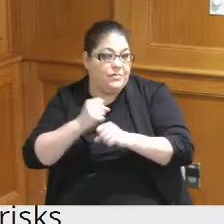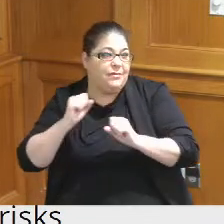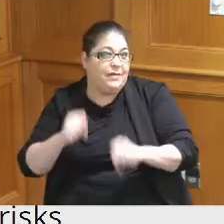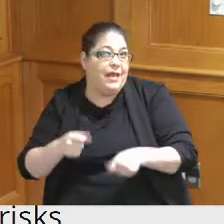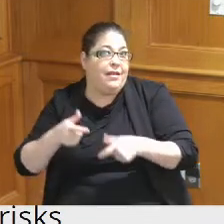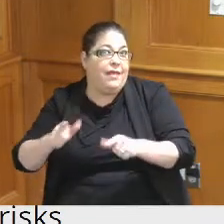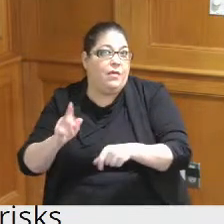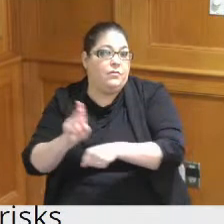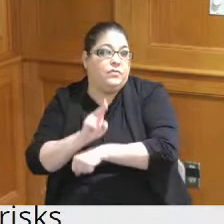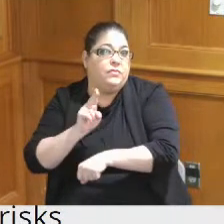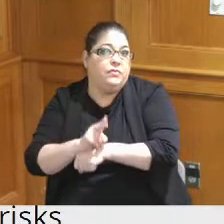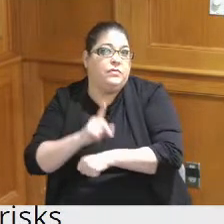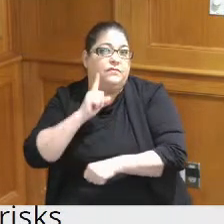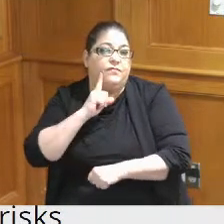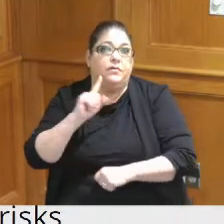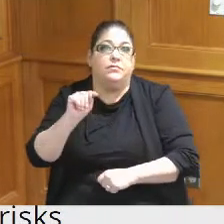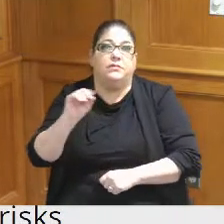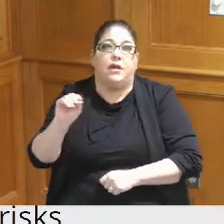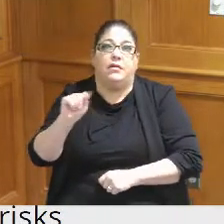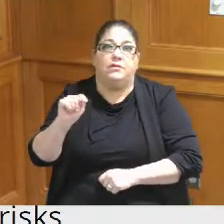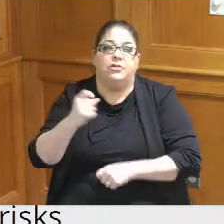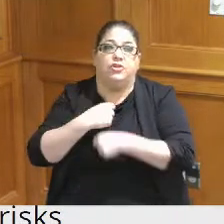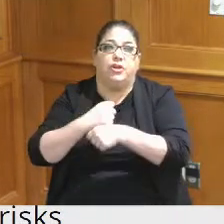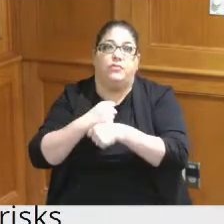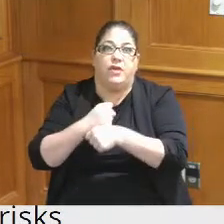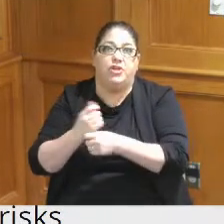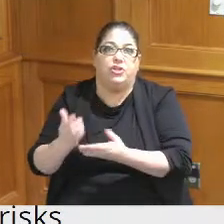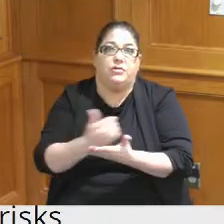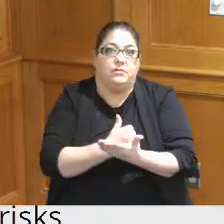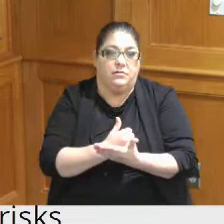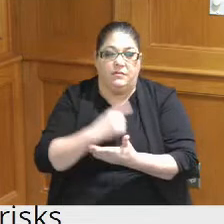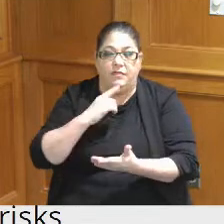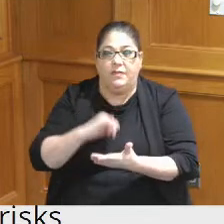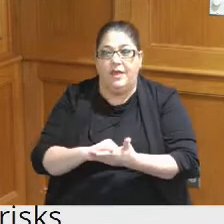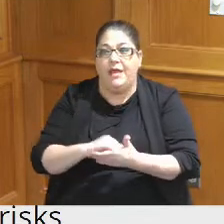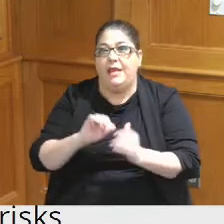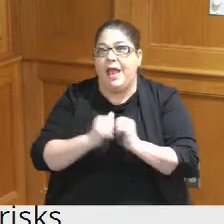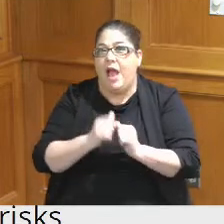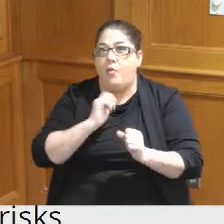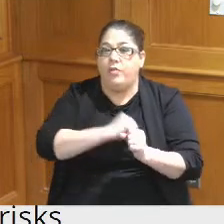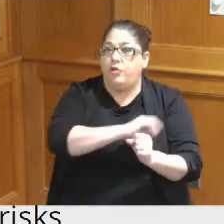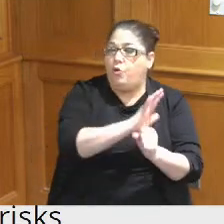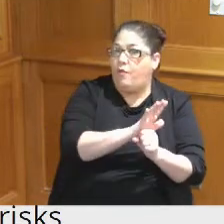use in terms of top Revenue generation and how will the Covid years be taken into account as